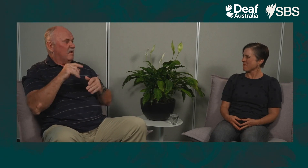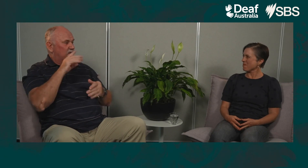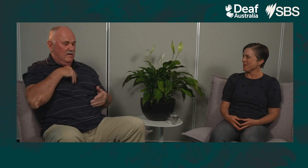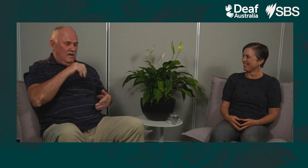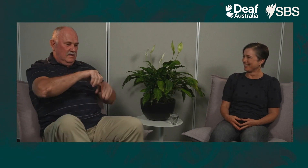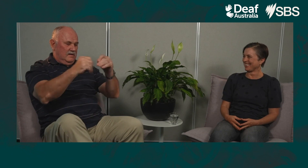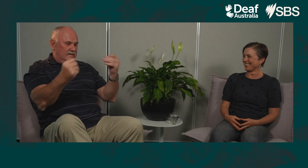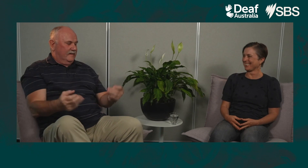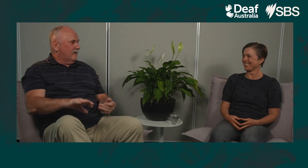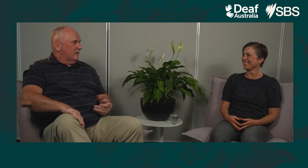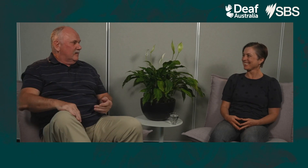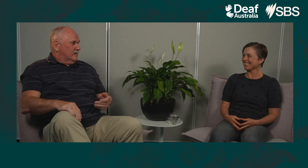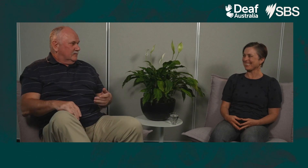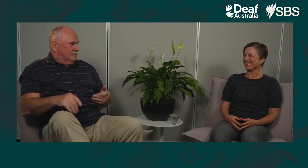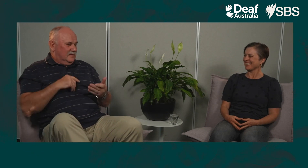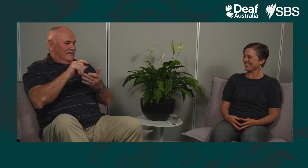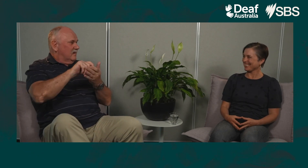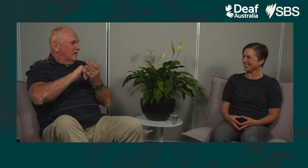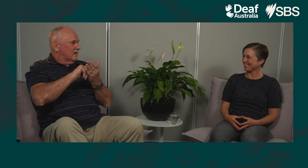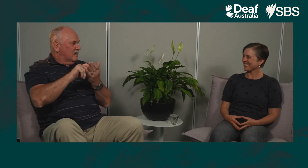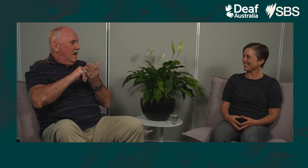I’ll write a note to him and I put my knee up on the steering wheel whilst driving